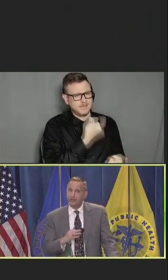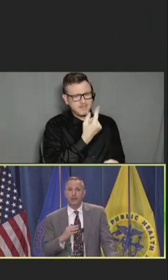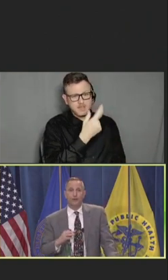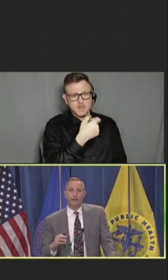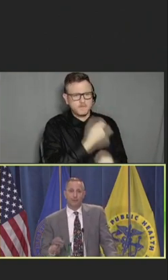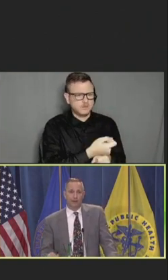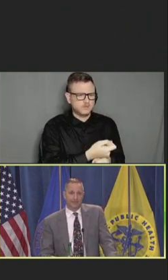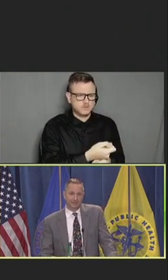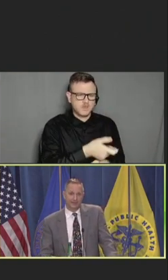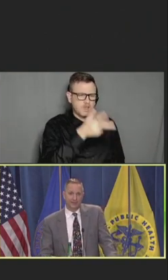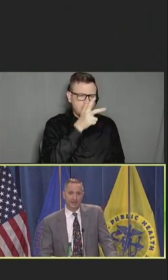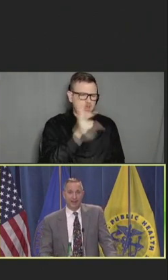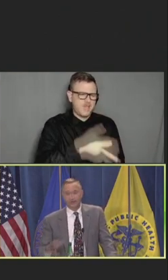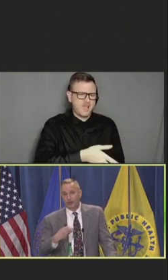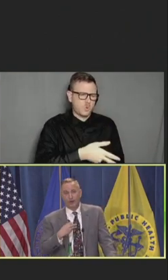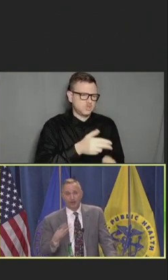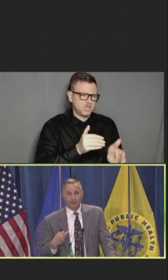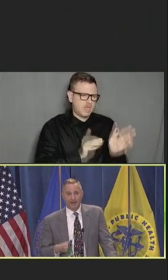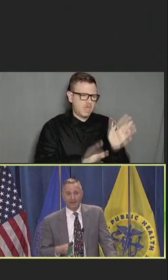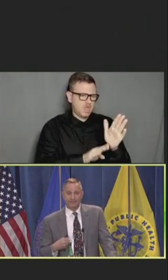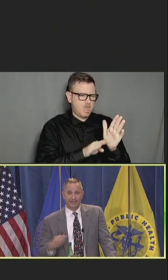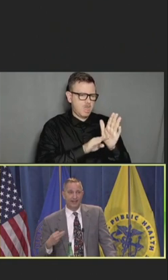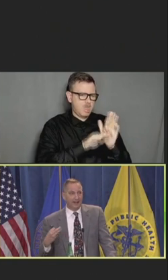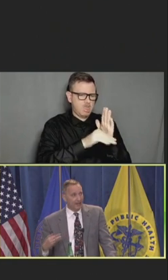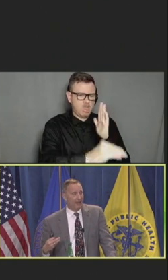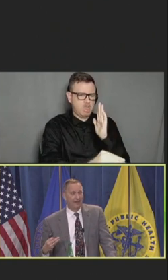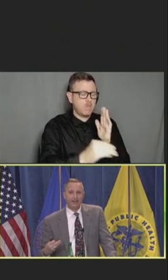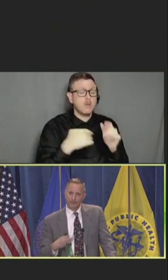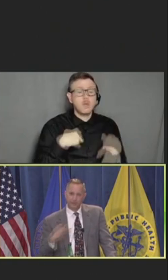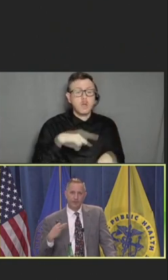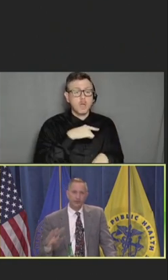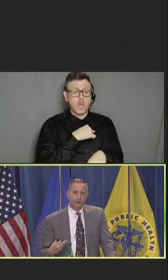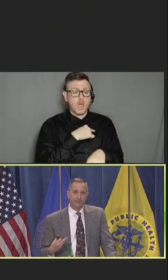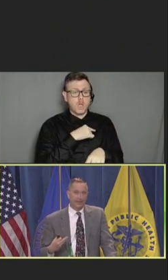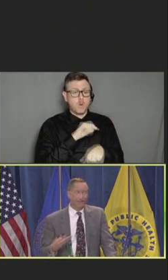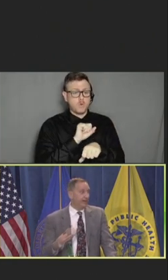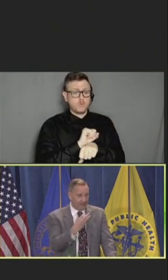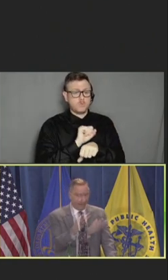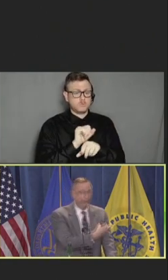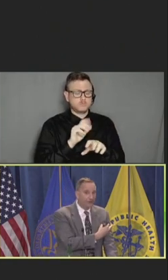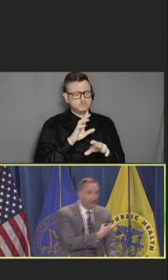crappy rates. And so, our practice said, huh, because we knew the data, and as you've heard it now